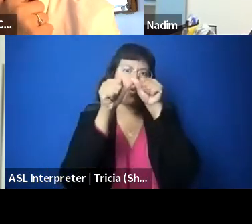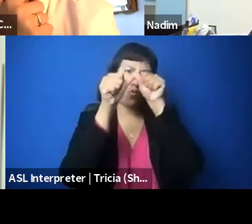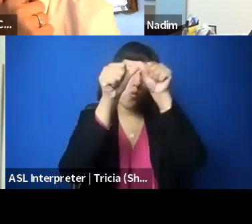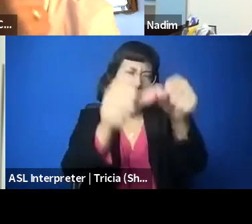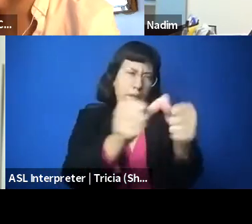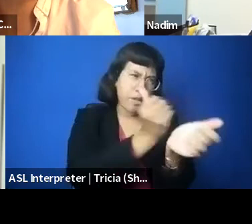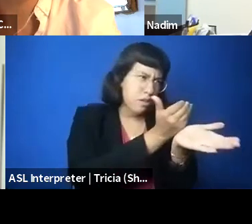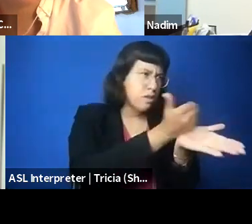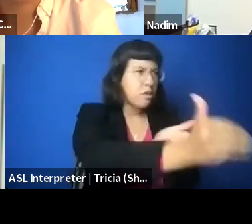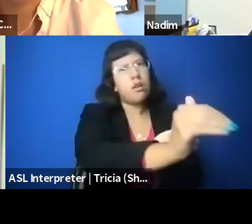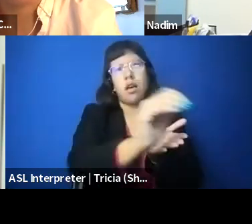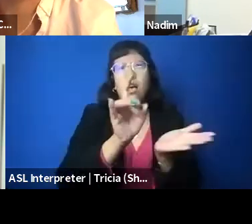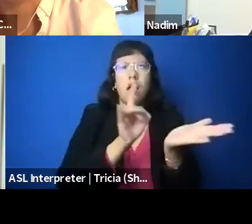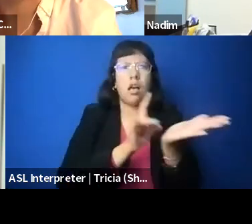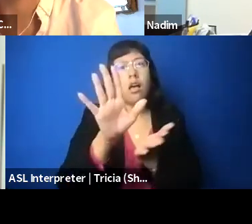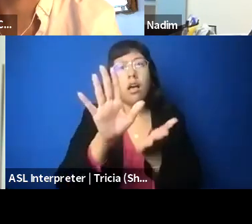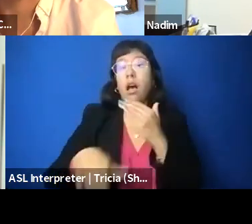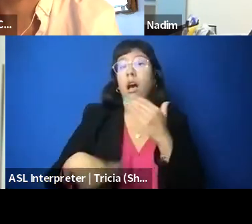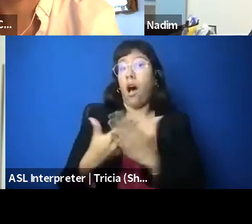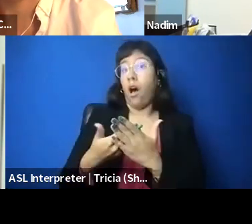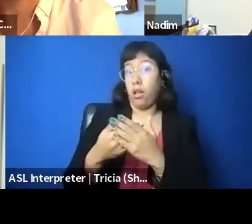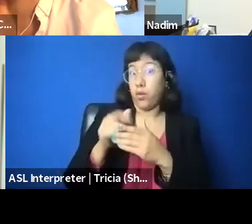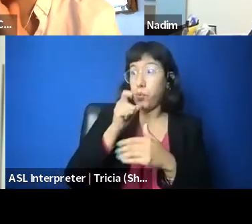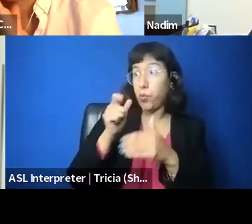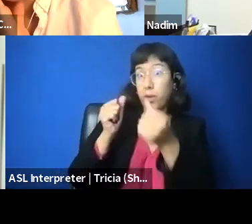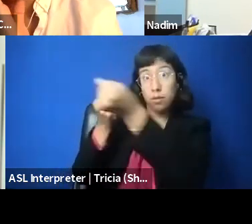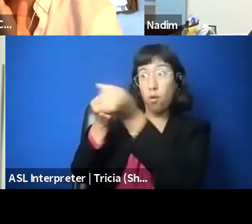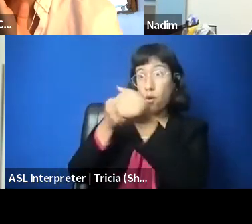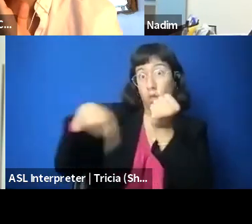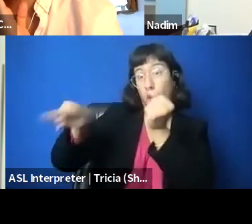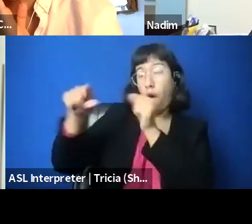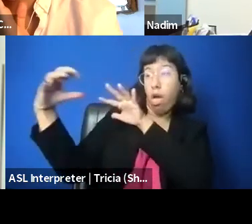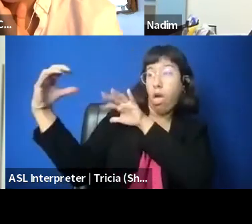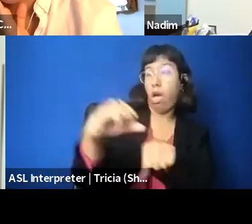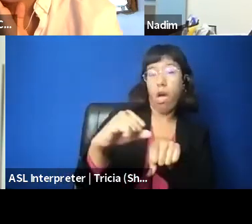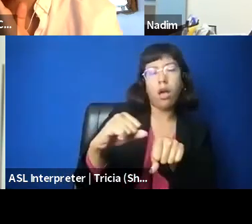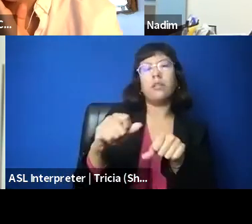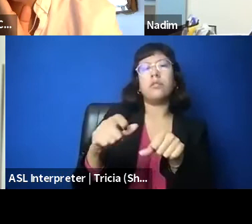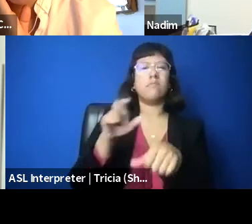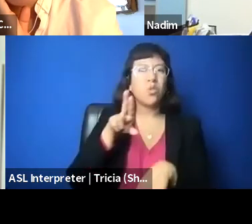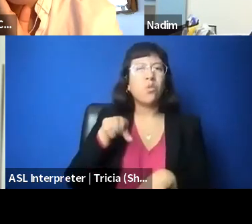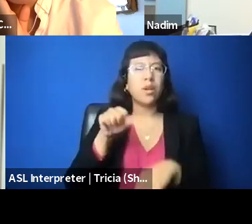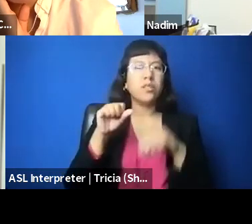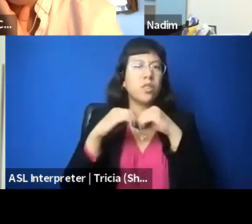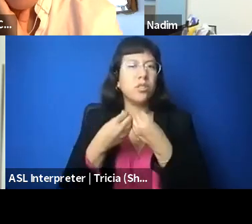These are US individuals, US organizations, and so we're very actively thinking about that,